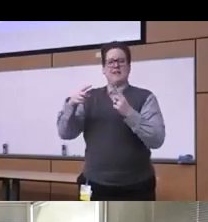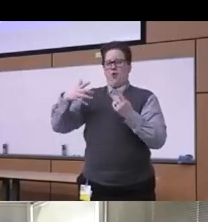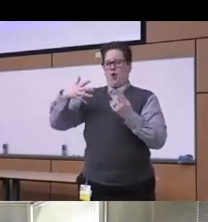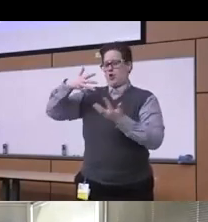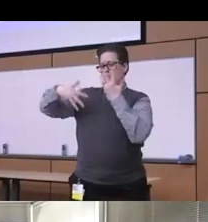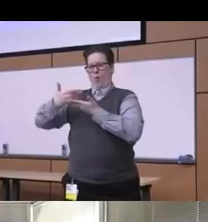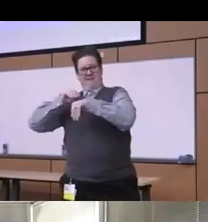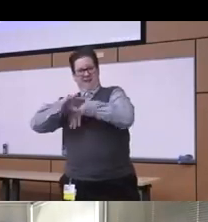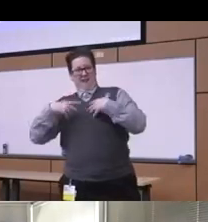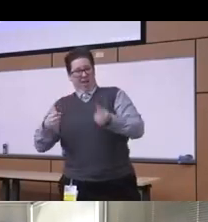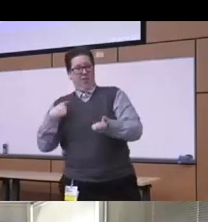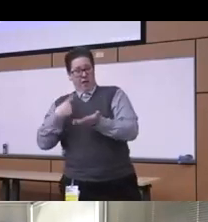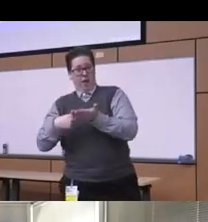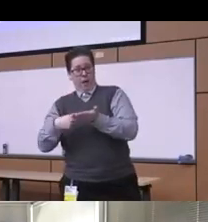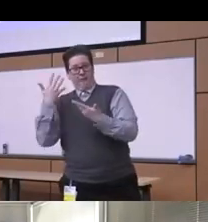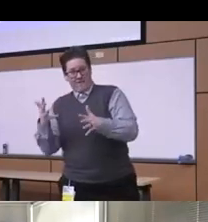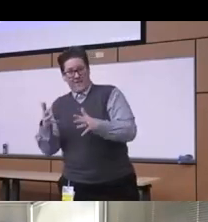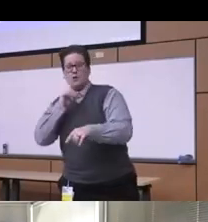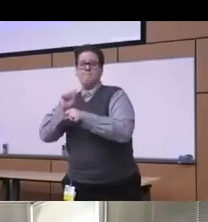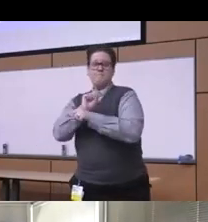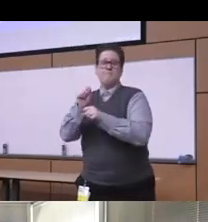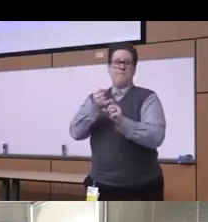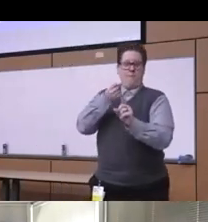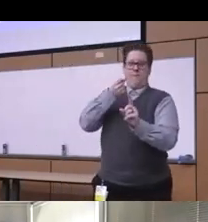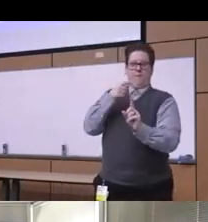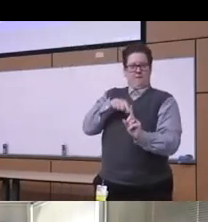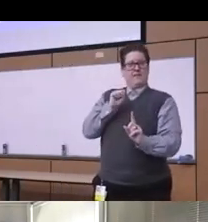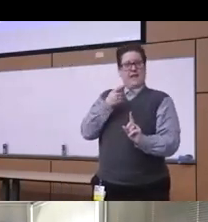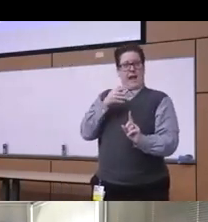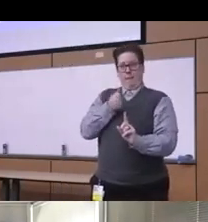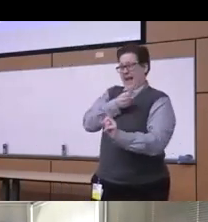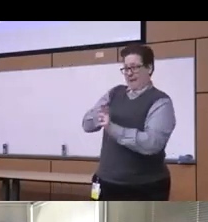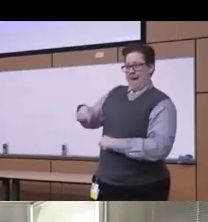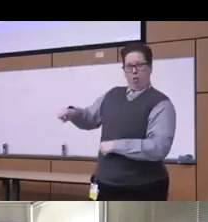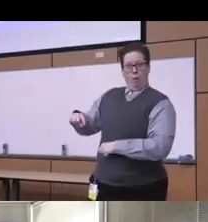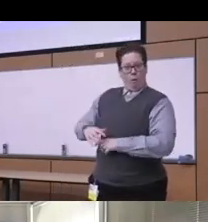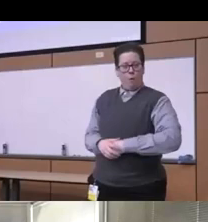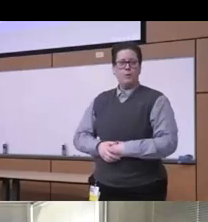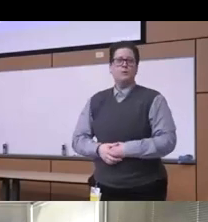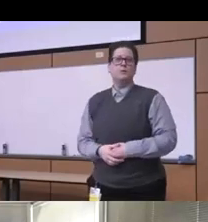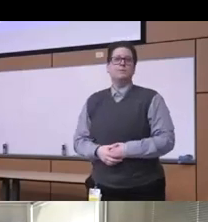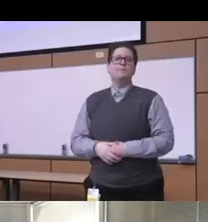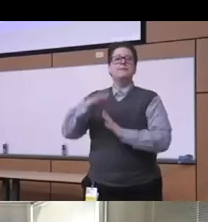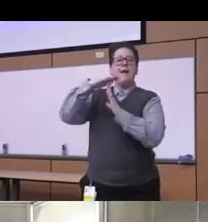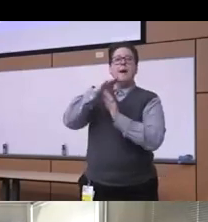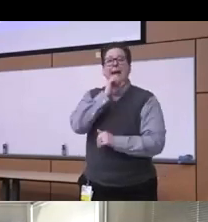that are really affected by the stigma and on top I'll talk about the age gender race and